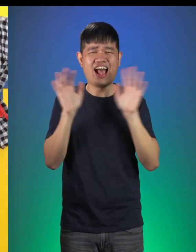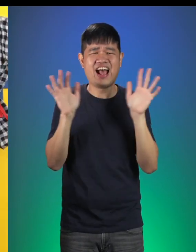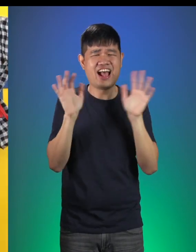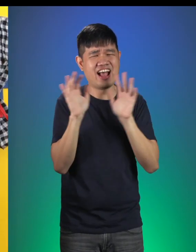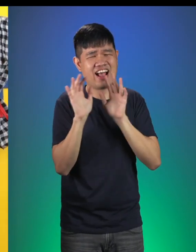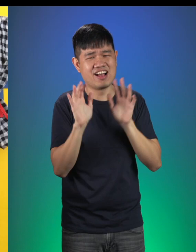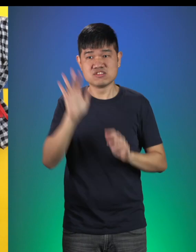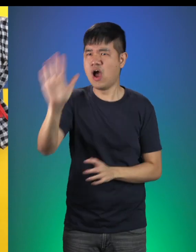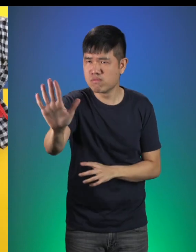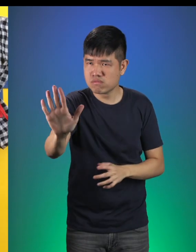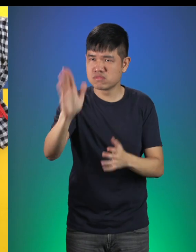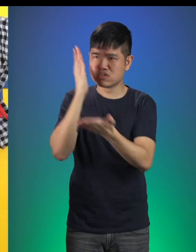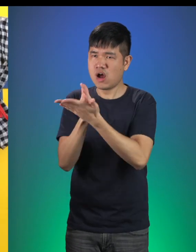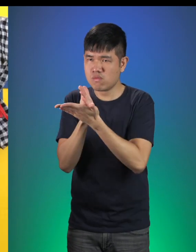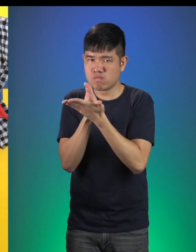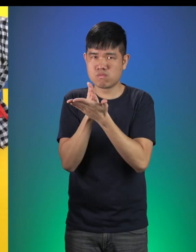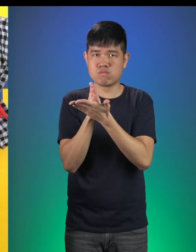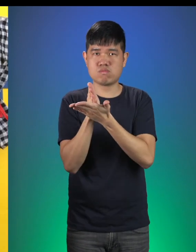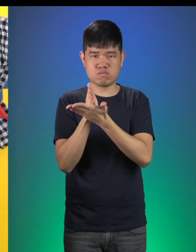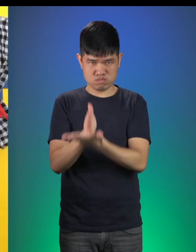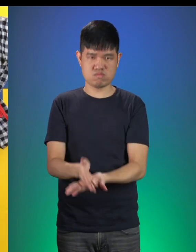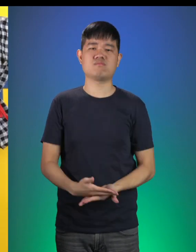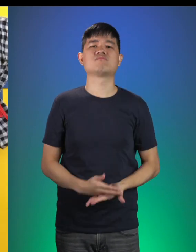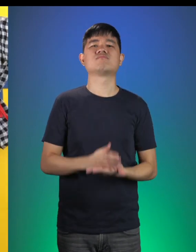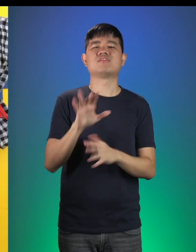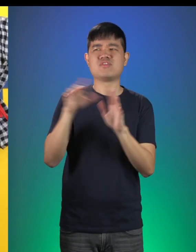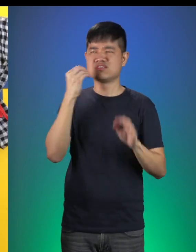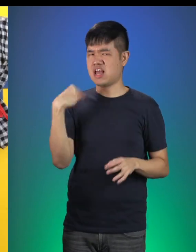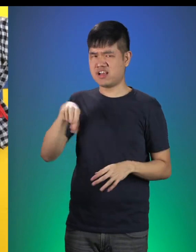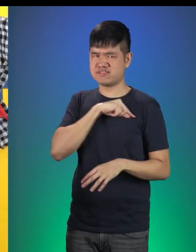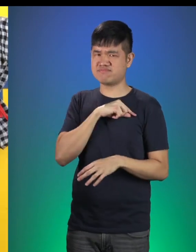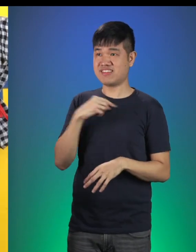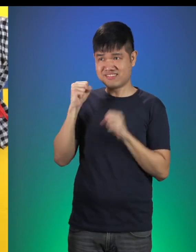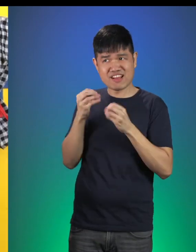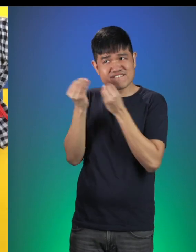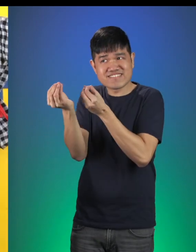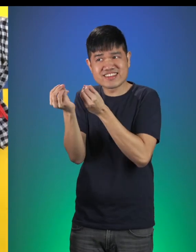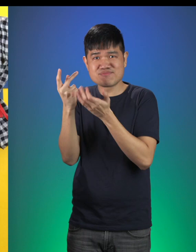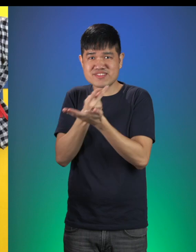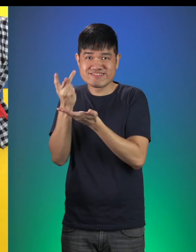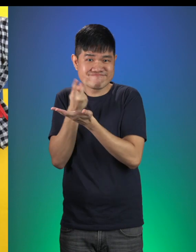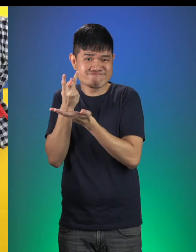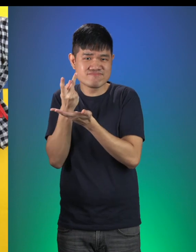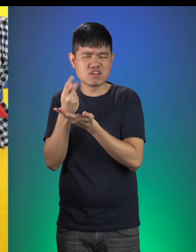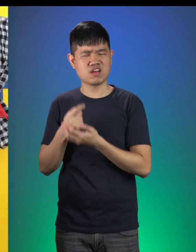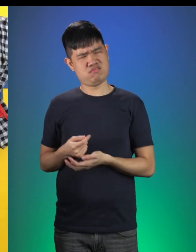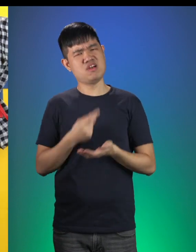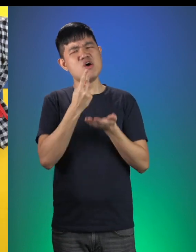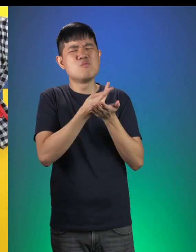Papa Bear: Stop! Wolf: What? Papa Bear: Please don’t eat us. Can I offer you some yummy porridge instead? Wolf: Porridge?!